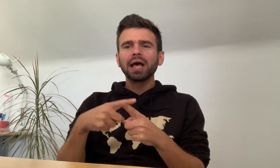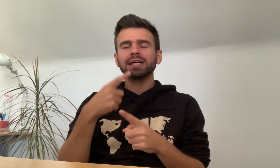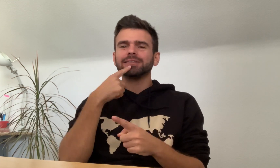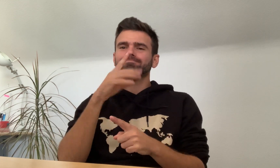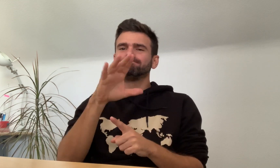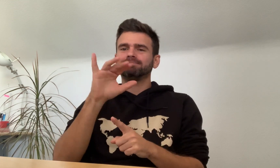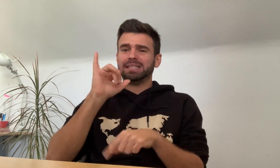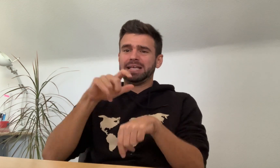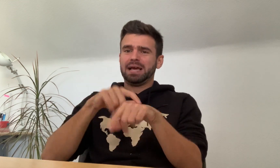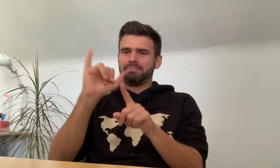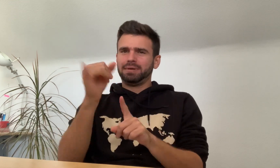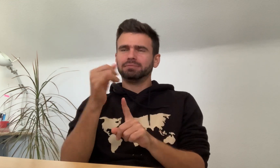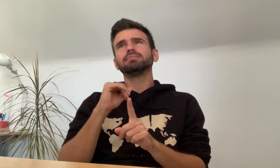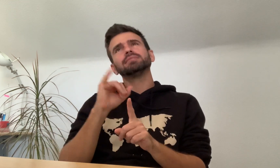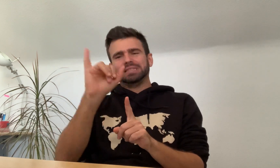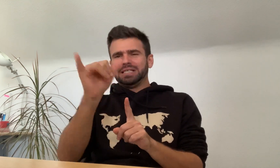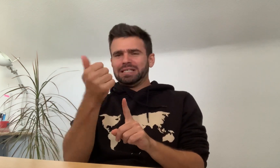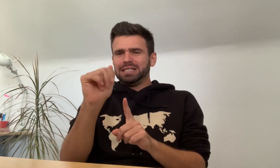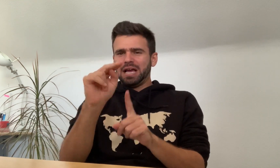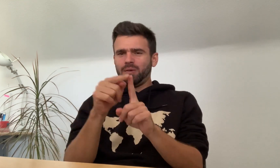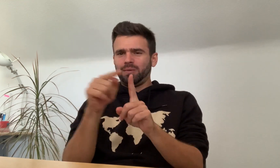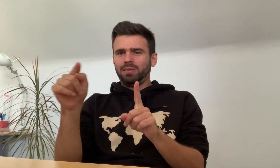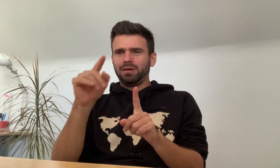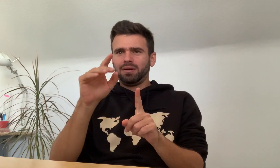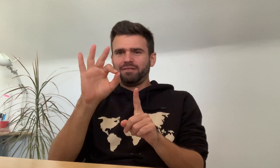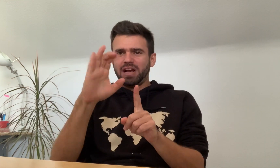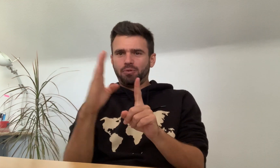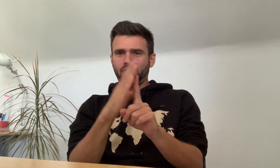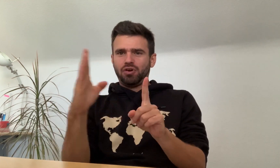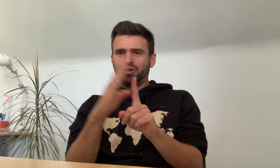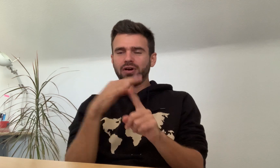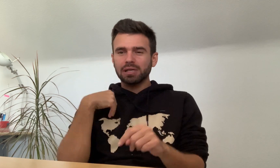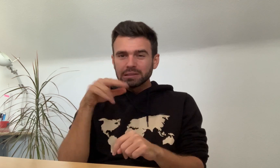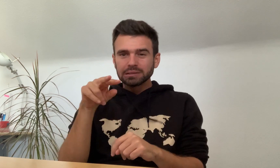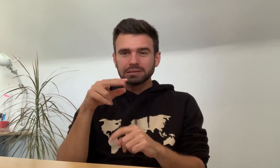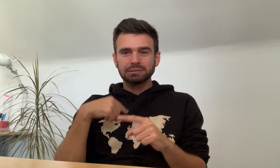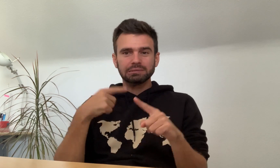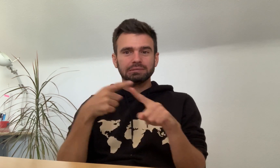I asked when and at that time it was January to February.